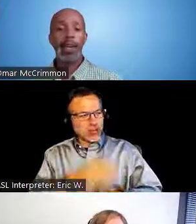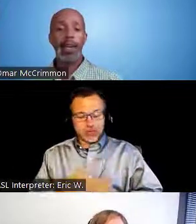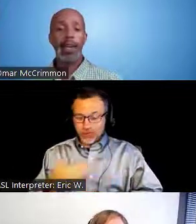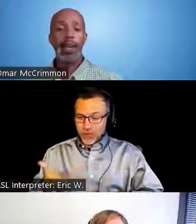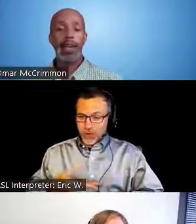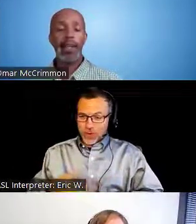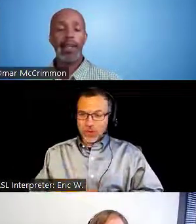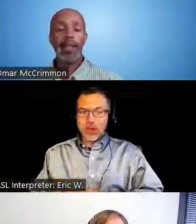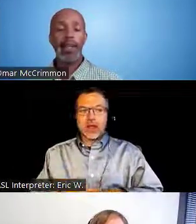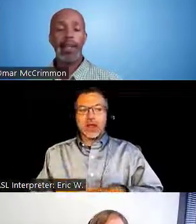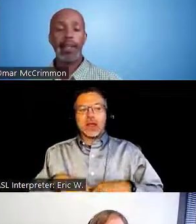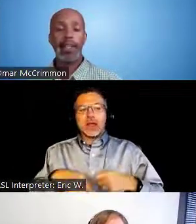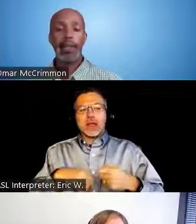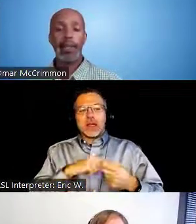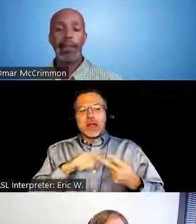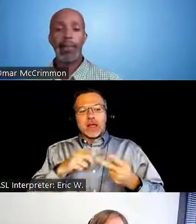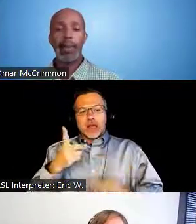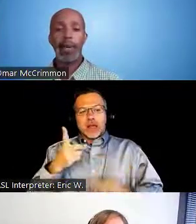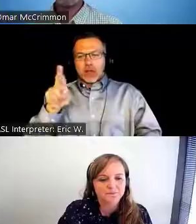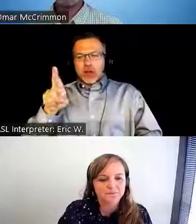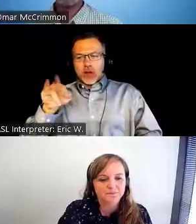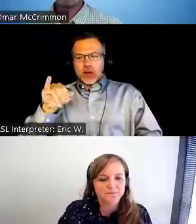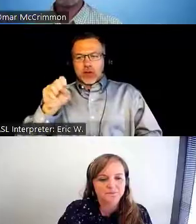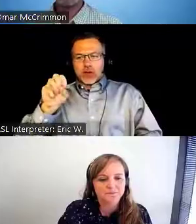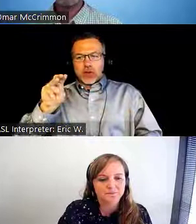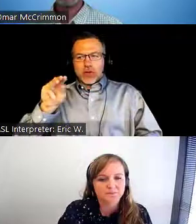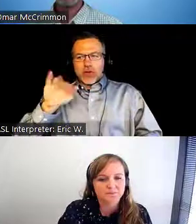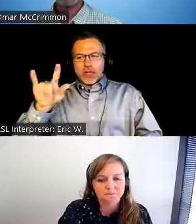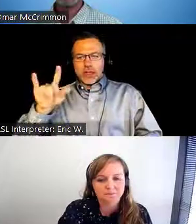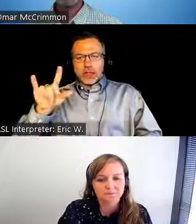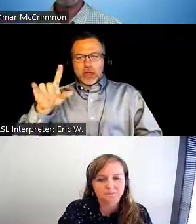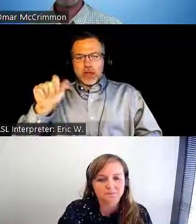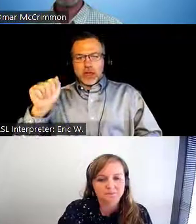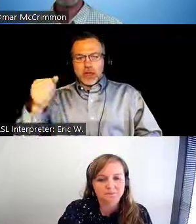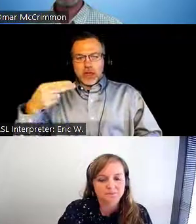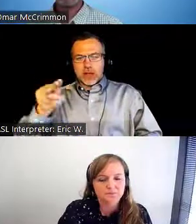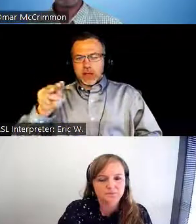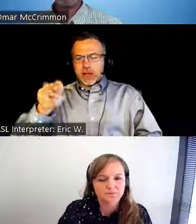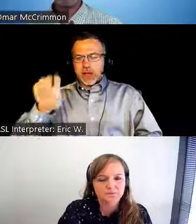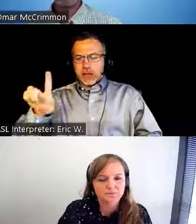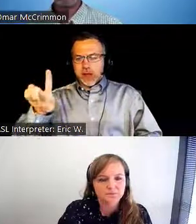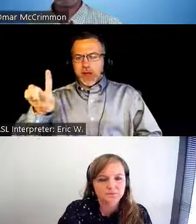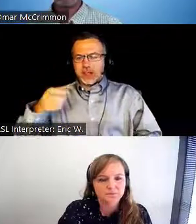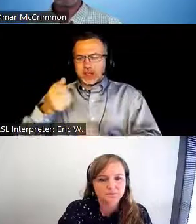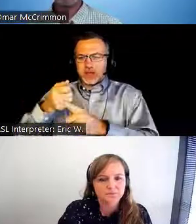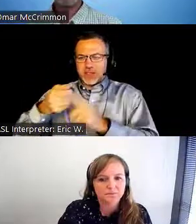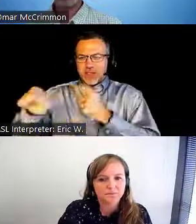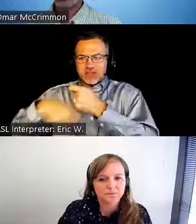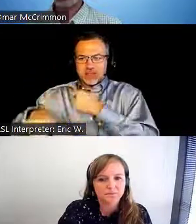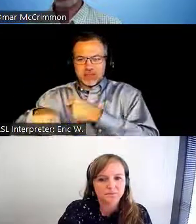And Dr. Ismail Ahmed, who is filling in for Dr. Antentor Hinton.